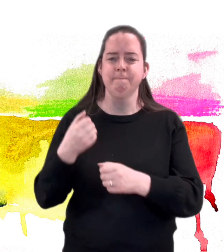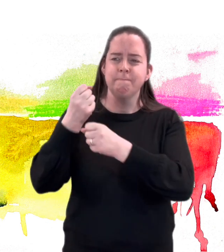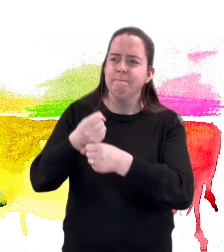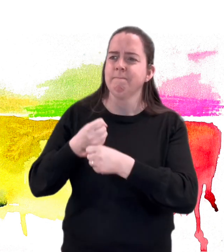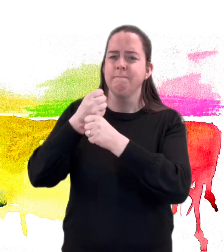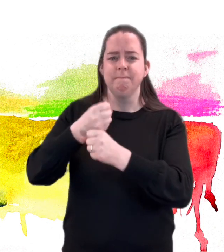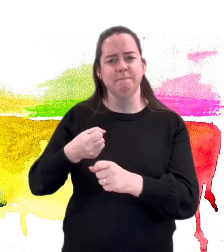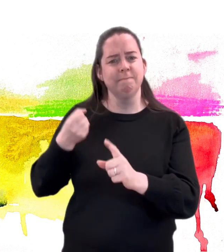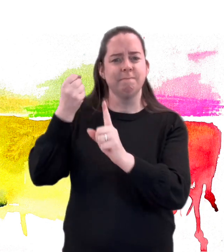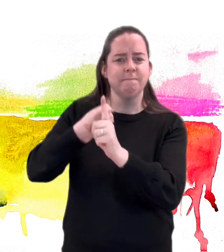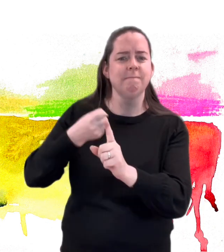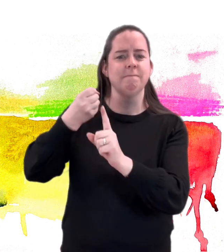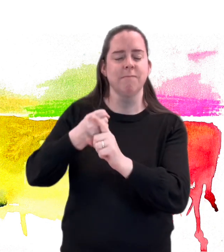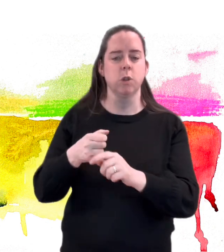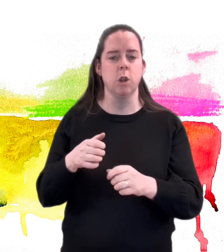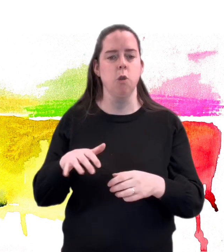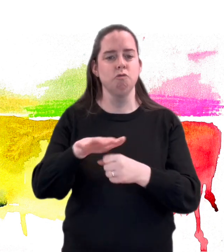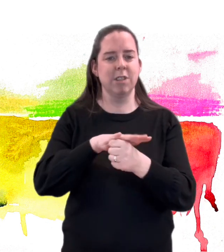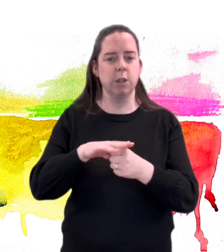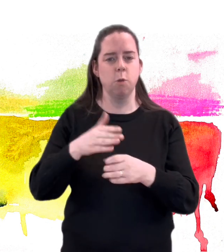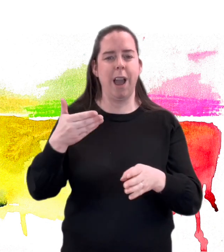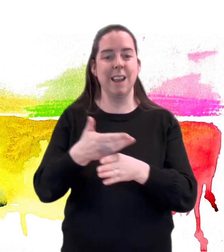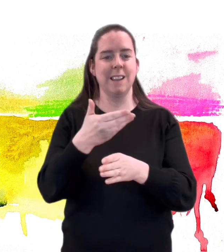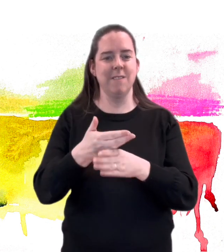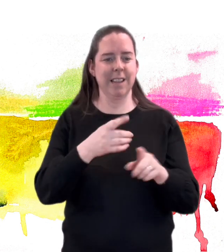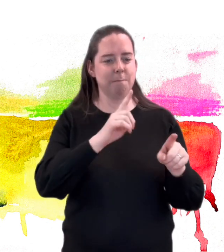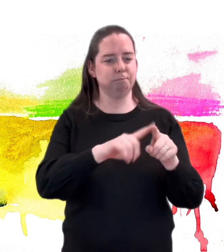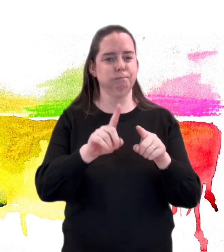celebrating regional practises and activity.